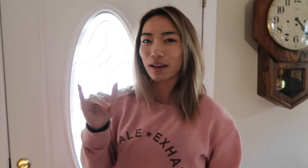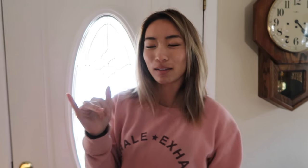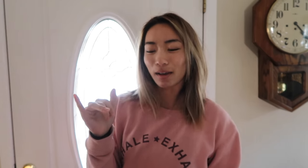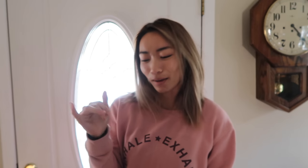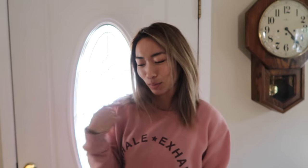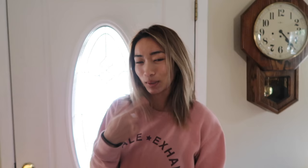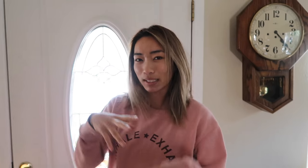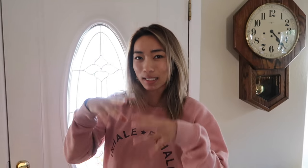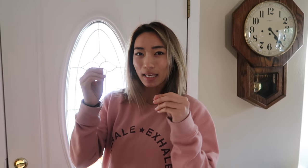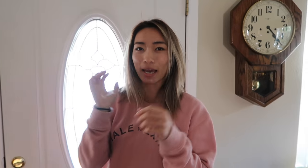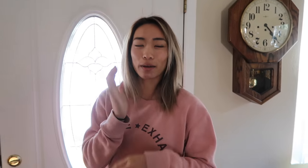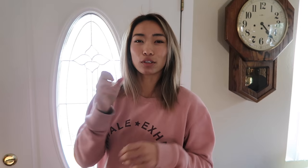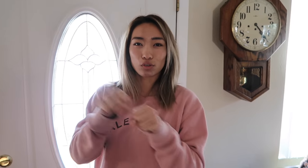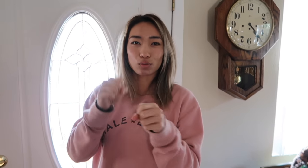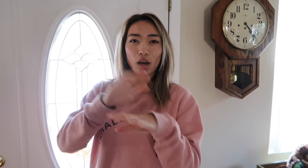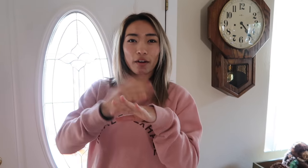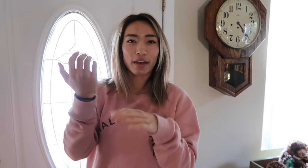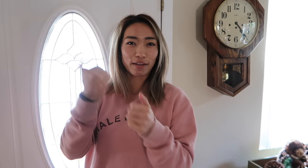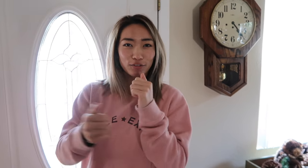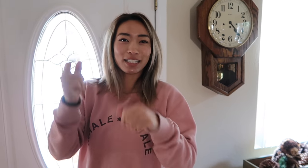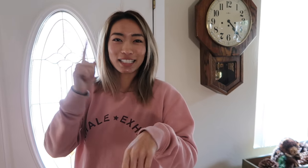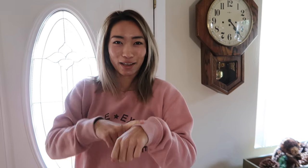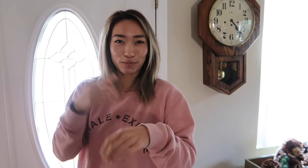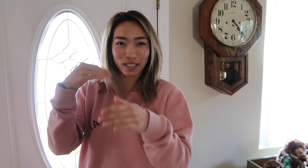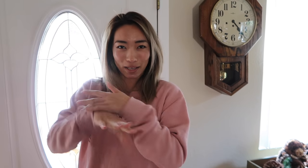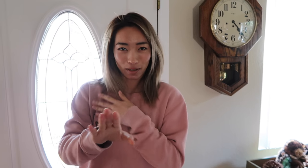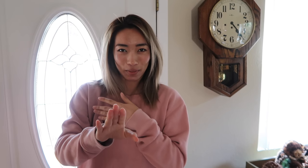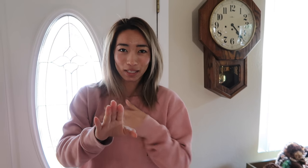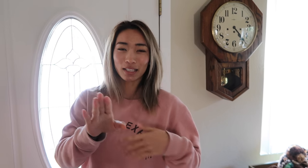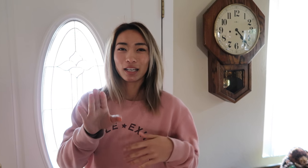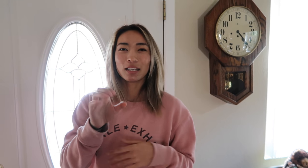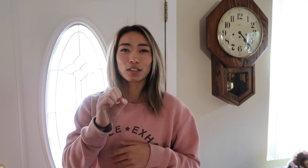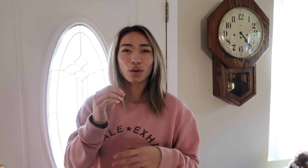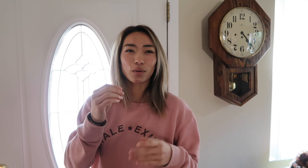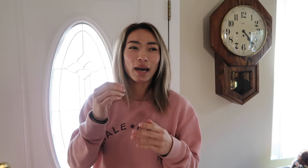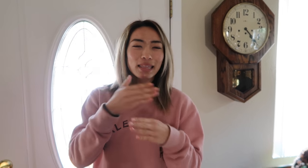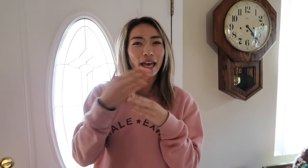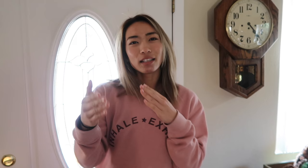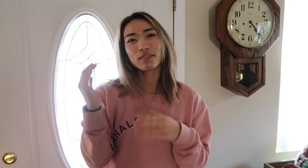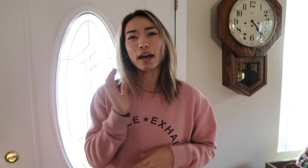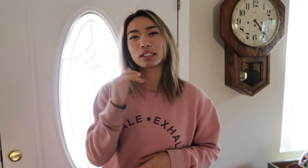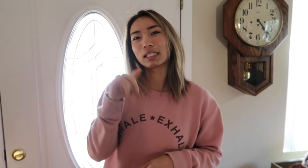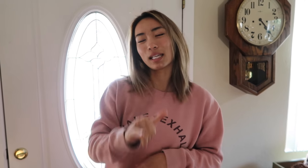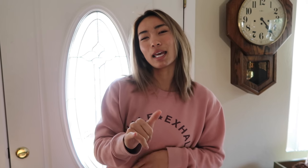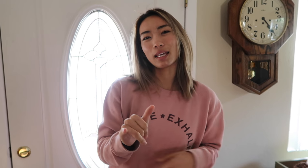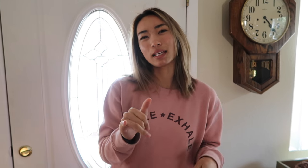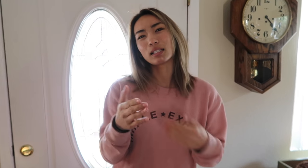that we take our shoes off every time we come in so at the end of our stay